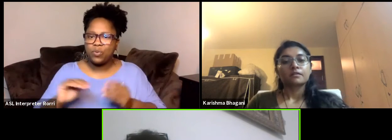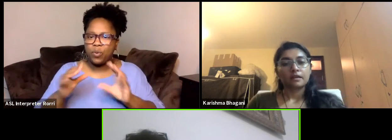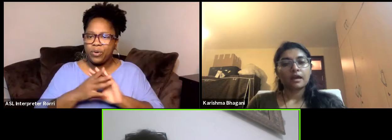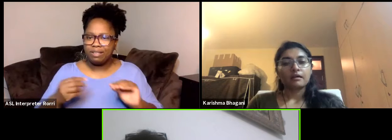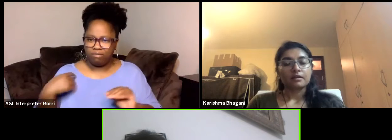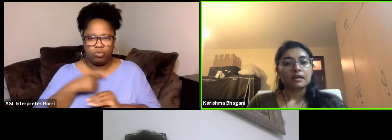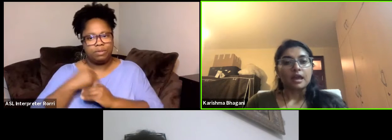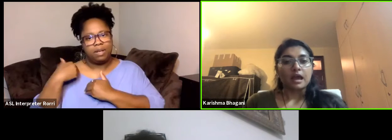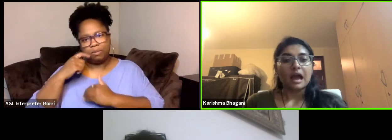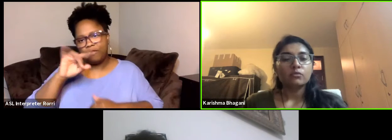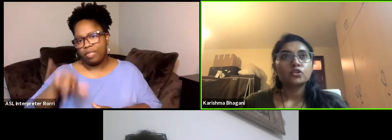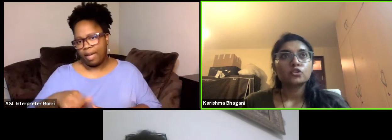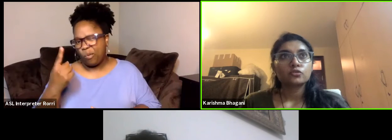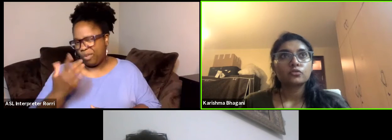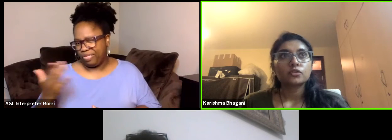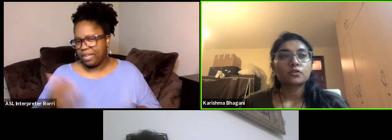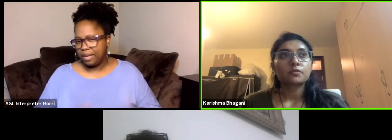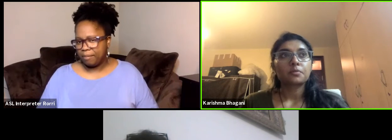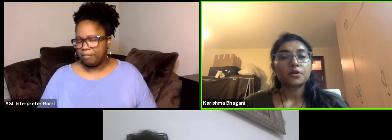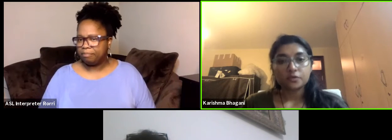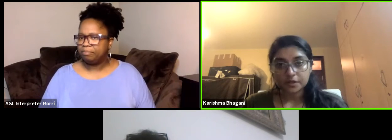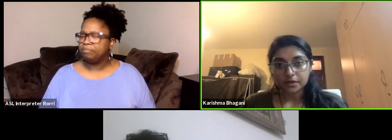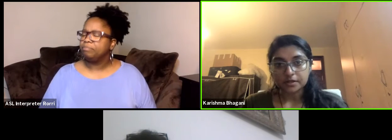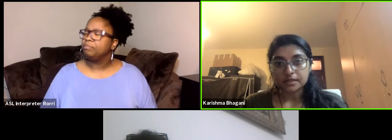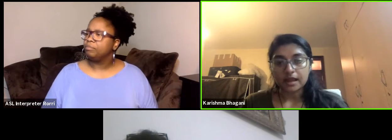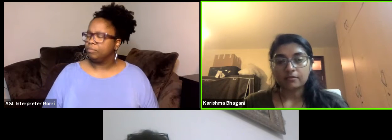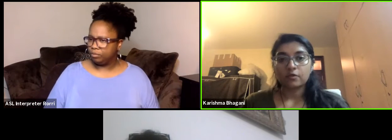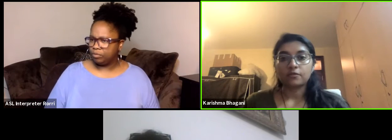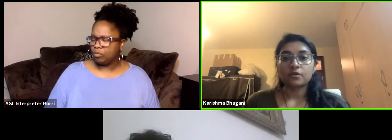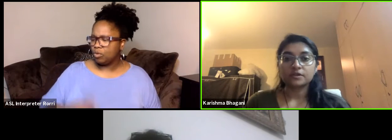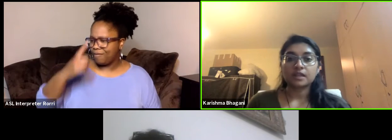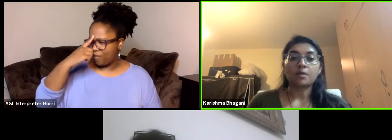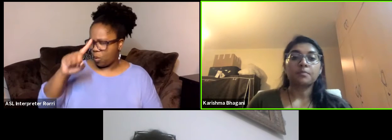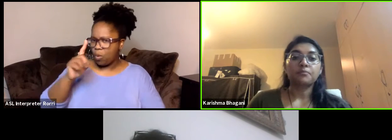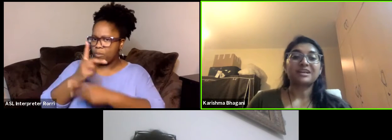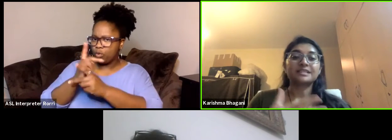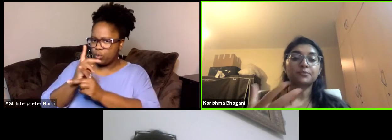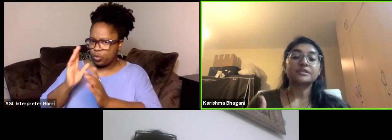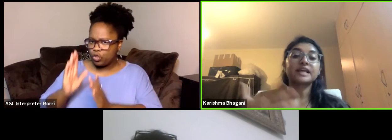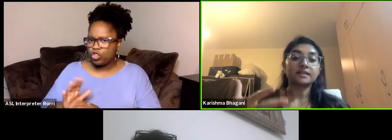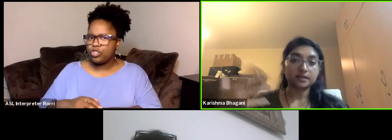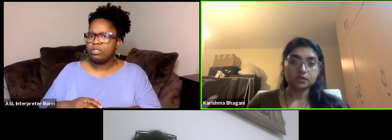Yeah, how would you... So for producers and for folks that are presenters